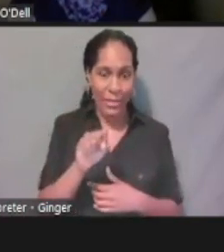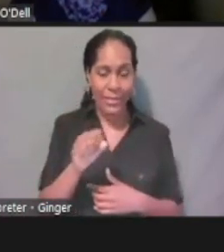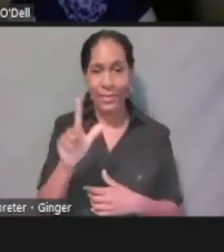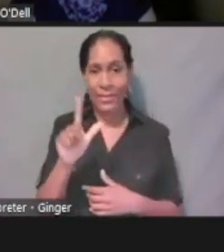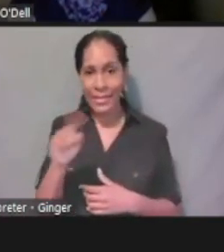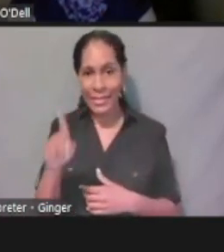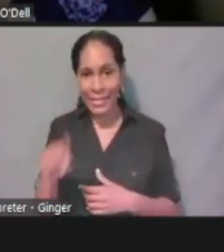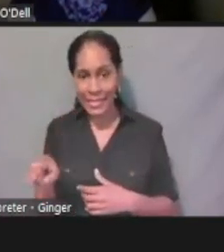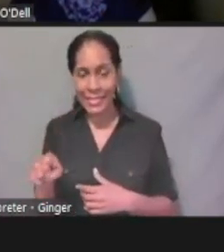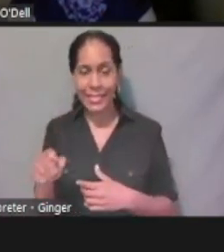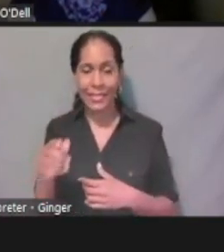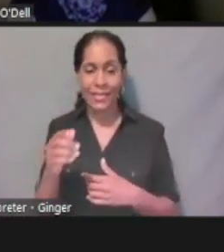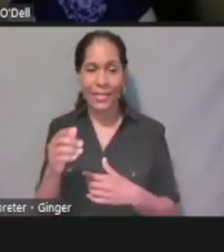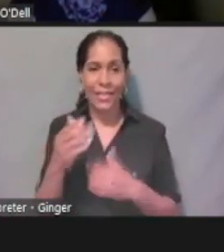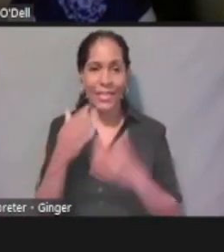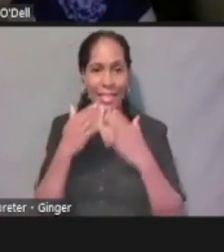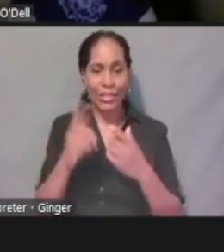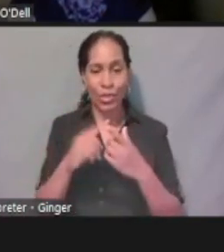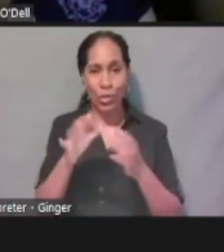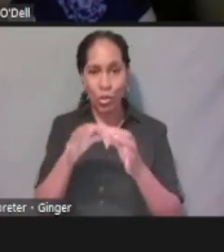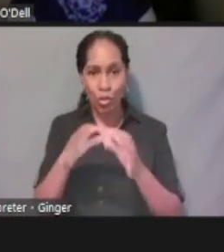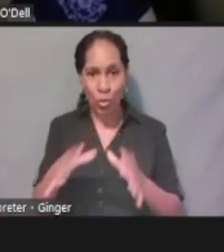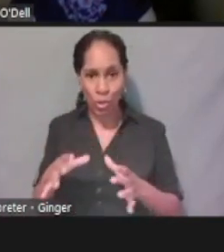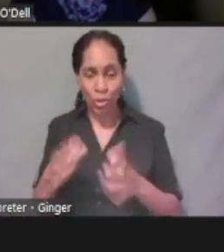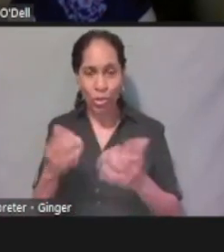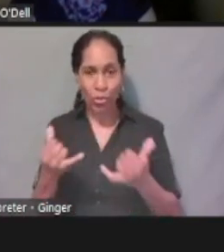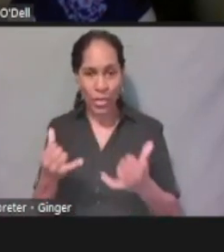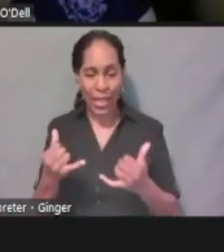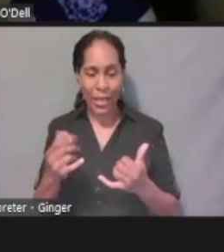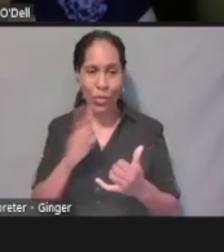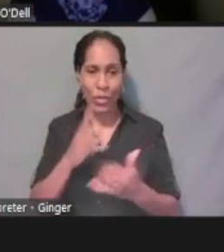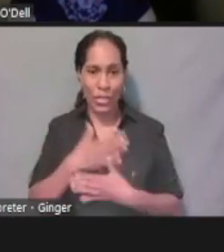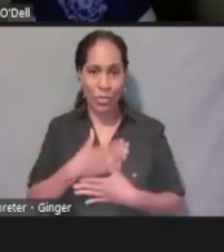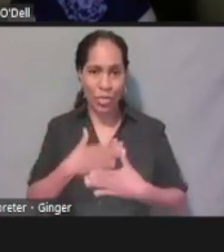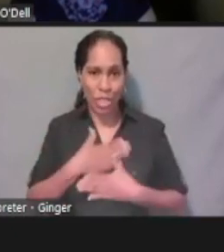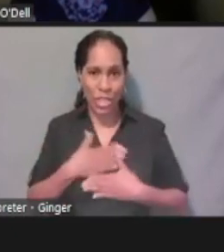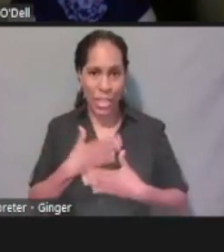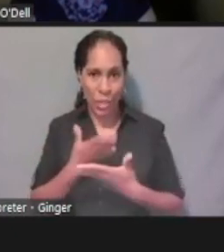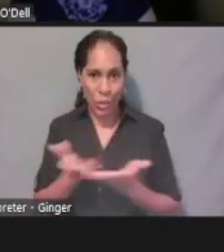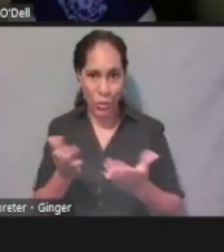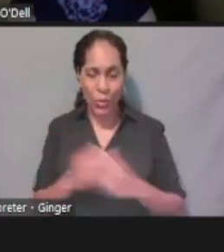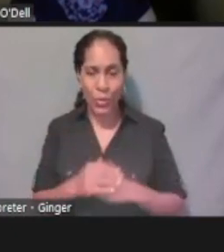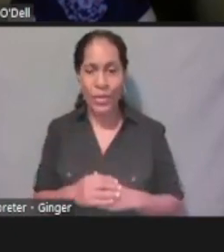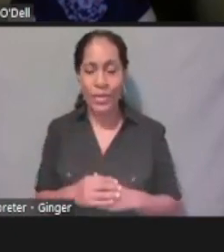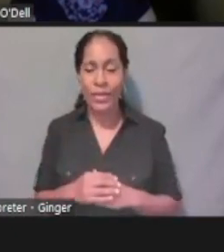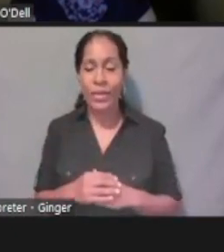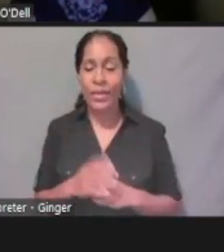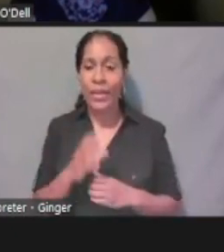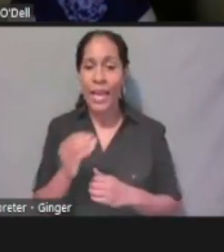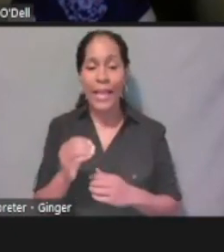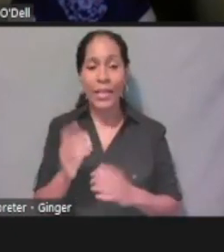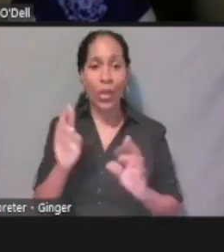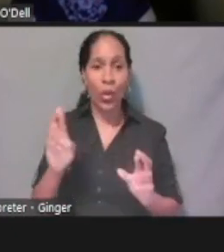thank you to our interpreters today. We really appreciate you. And we hope you all have a great evening.